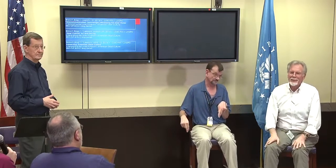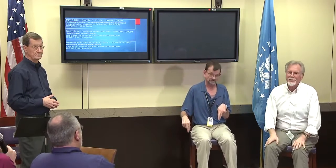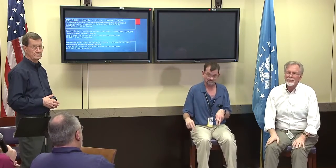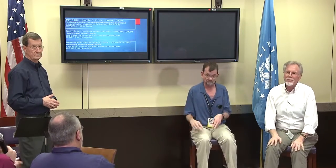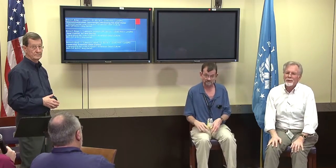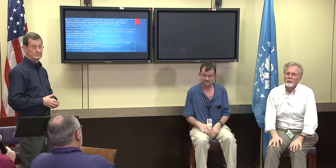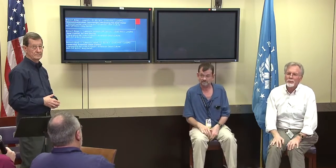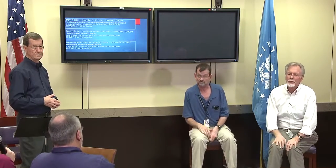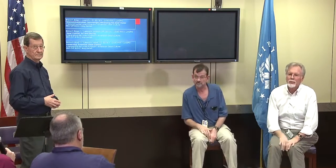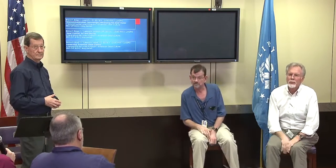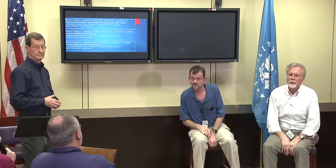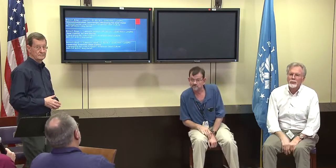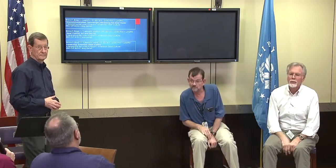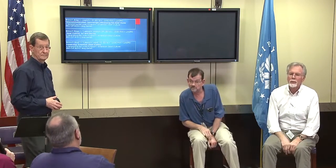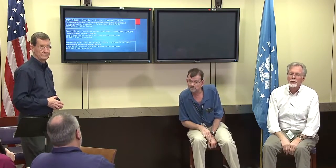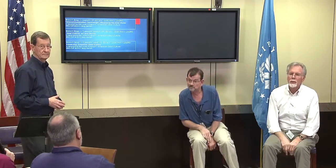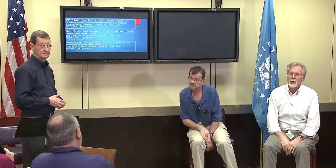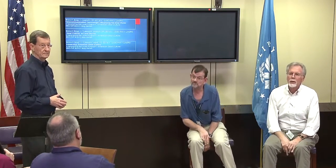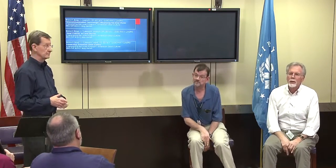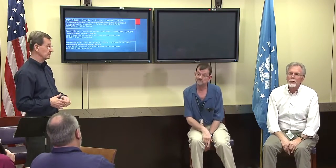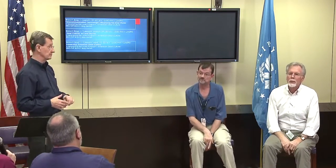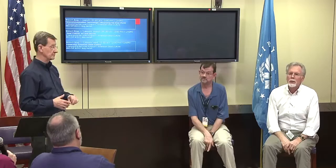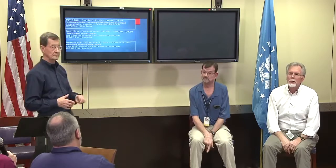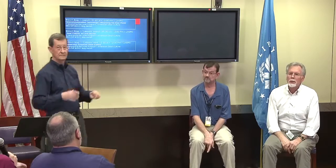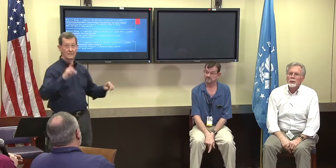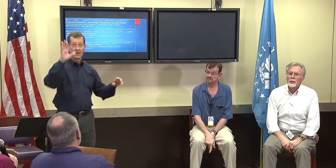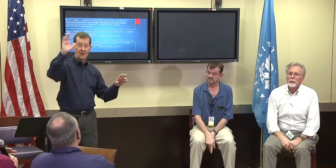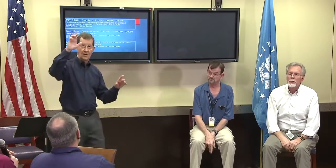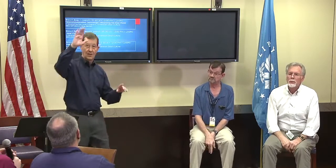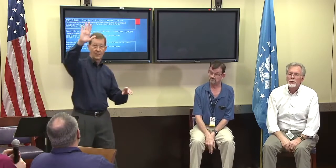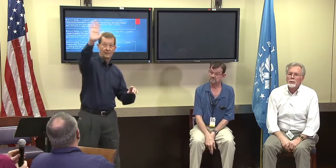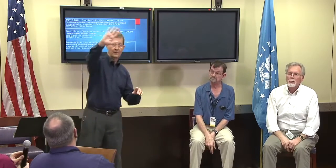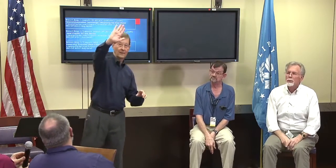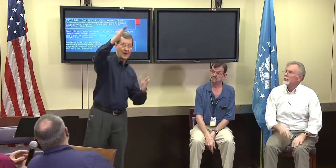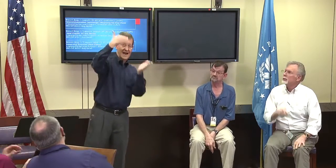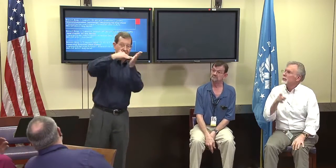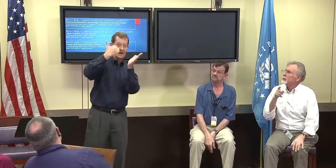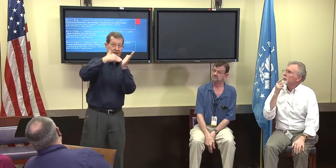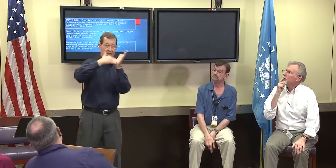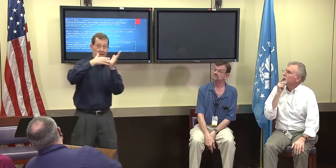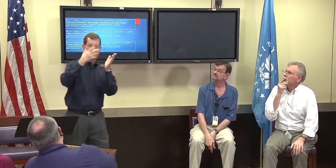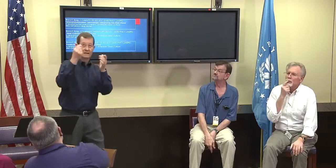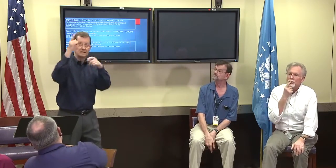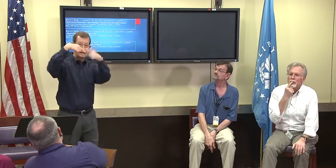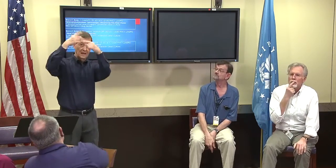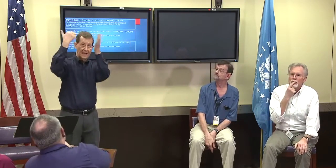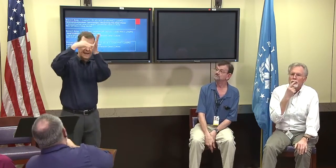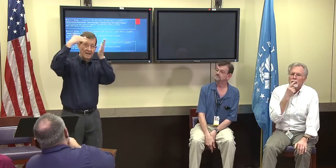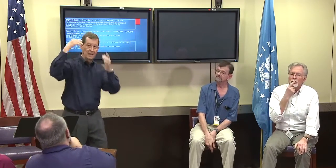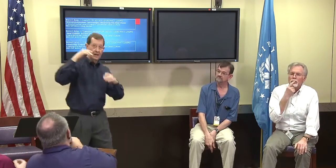remote interpreting not VRS. Alex Richey: Alright, any.